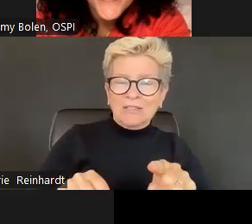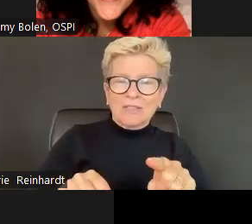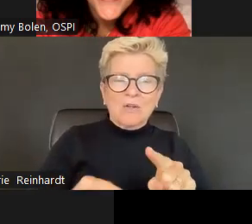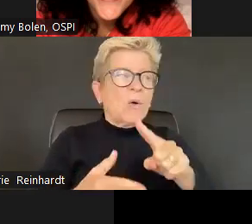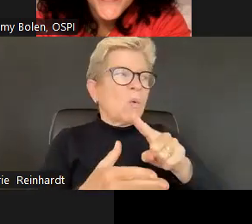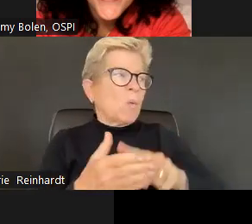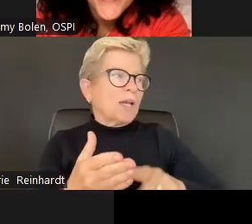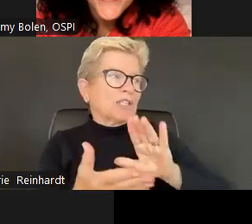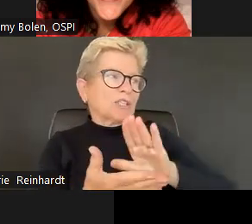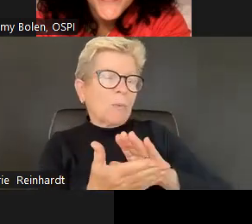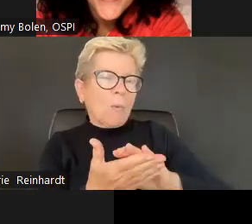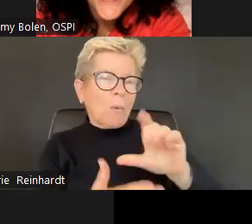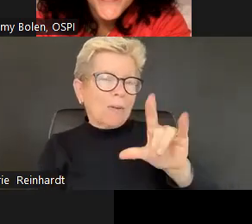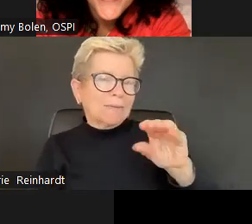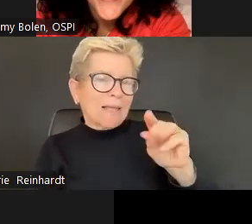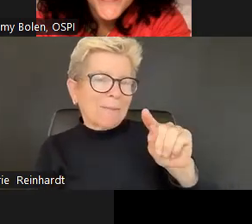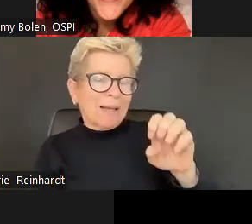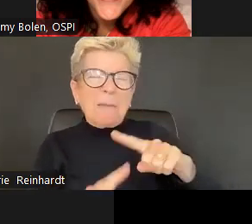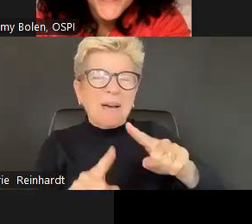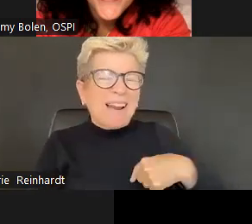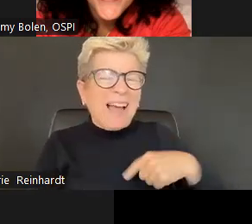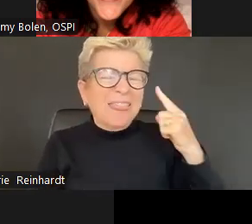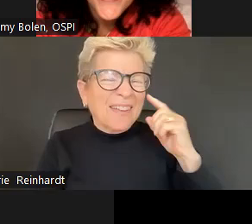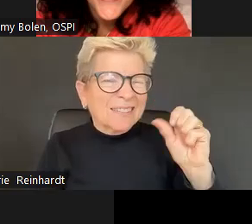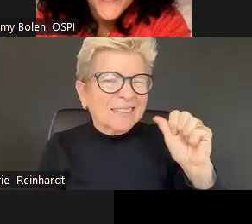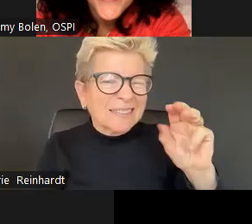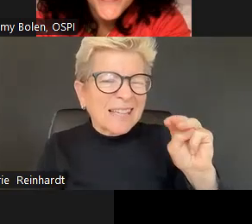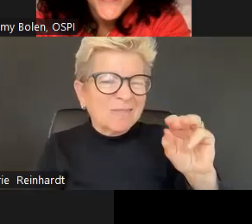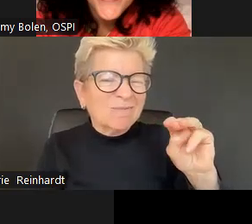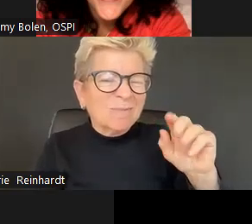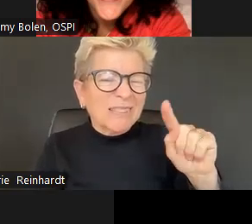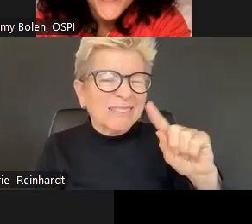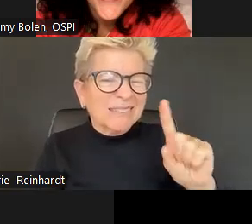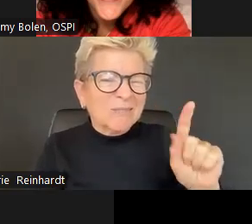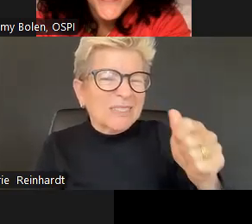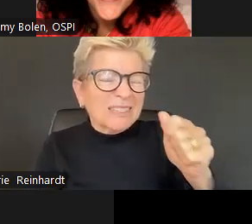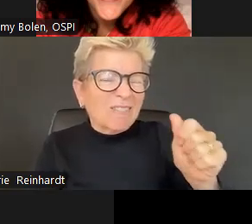We're gonna move forward with 'What is school climate?' And I will let, before we go any further, I wanna make sure that I answered this question